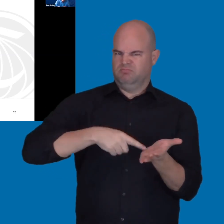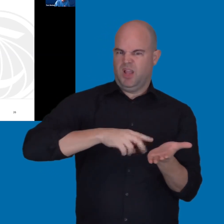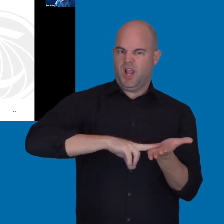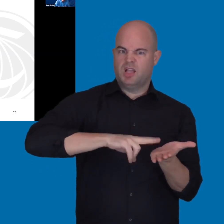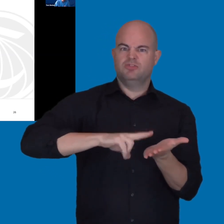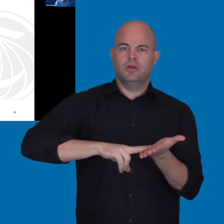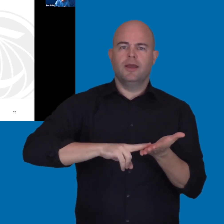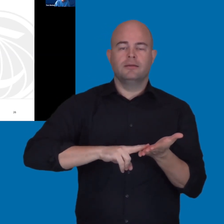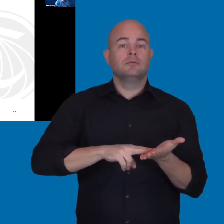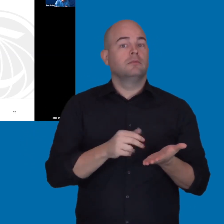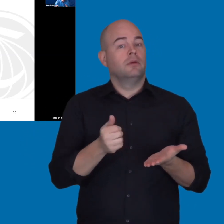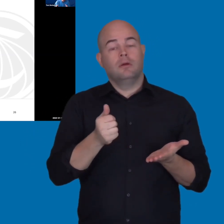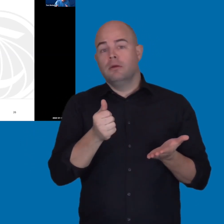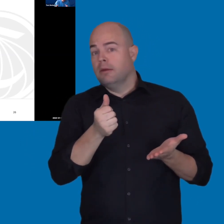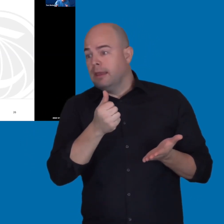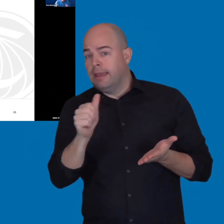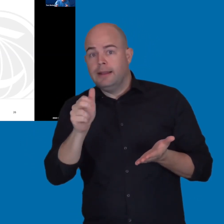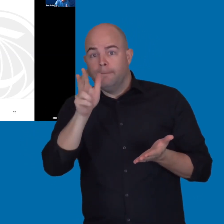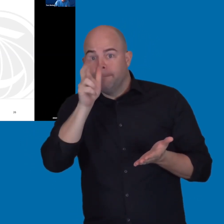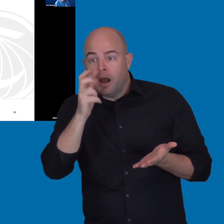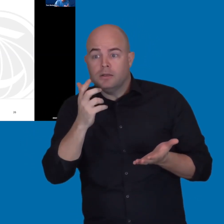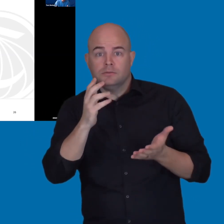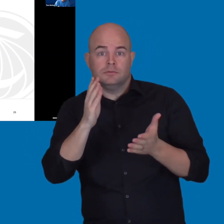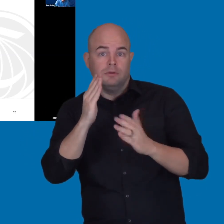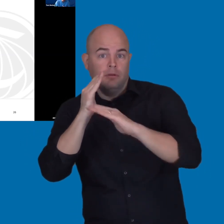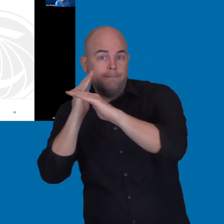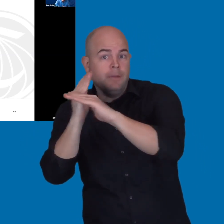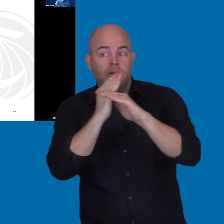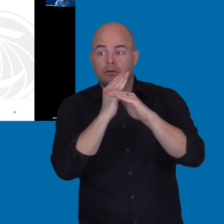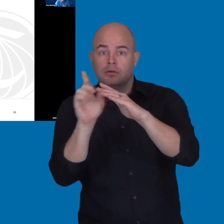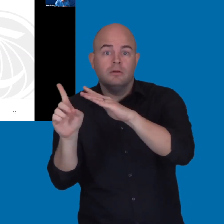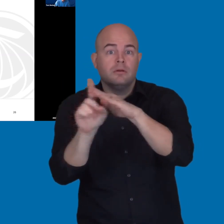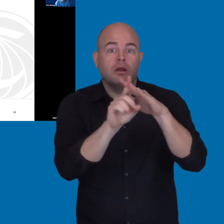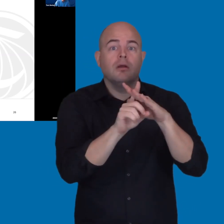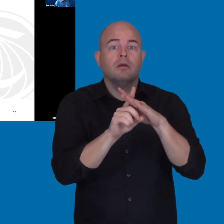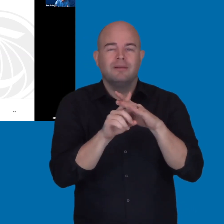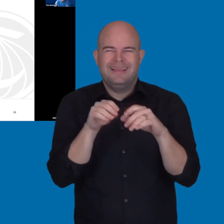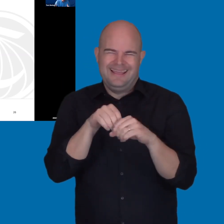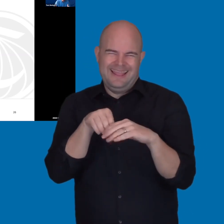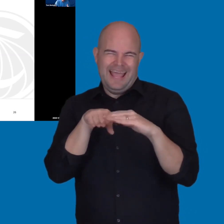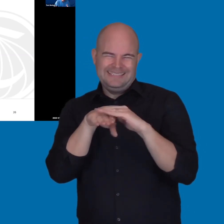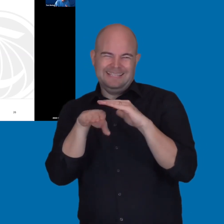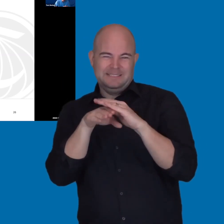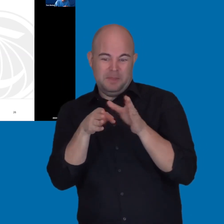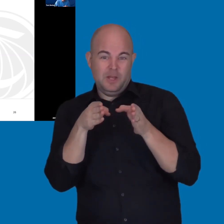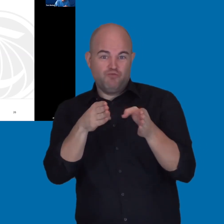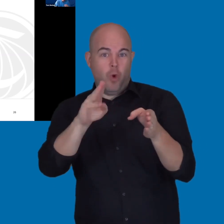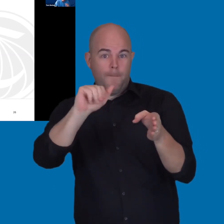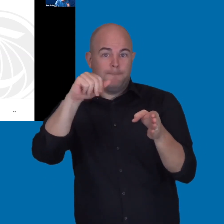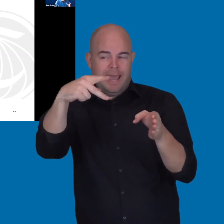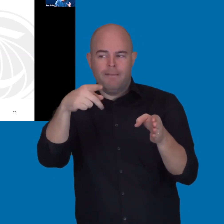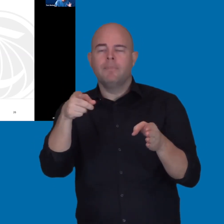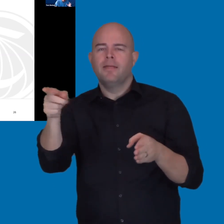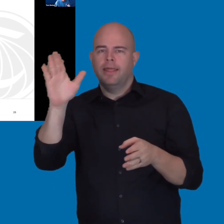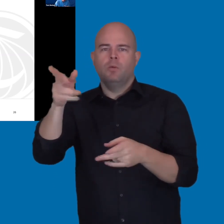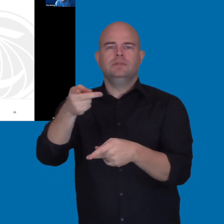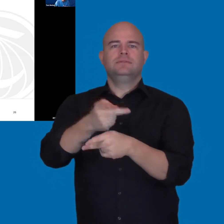addressing the bugs that were identified in what's known as the accessibility roadmap that defines what's going